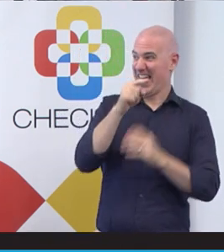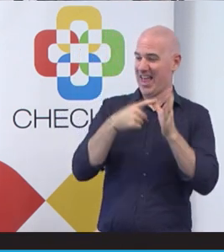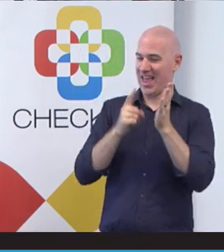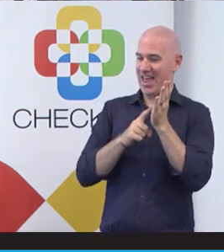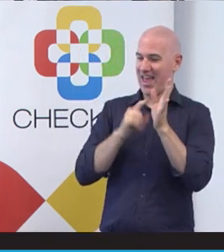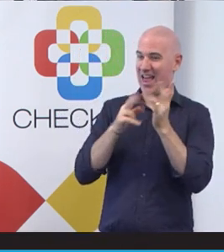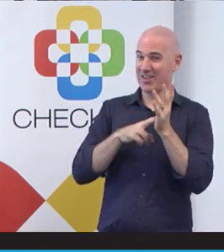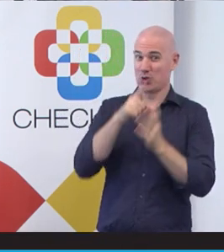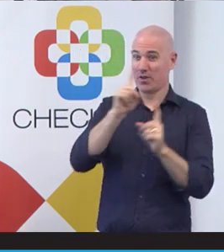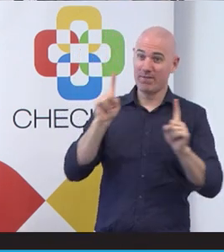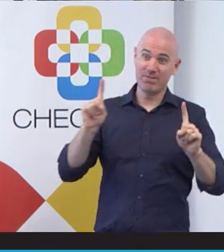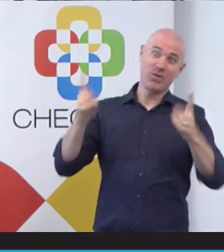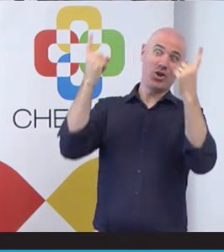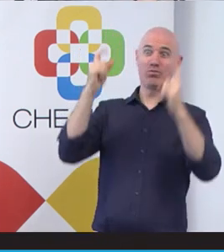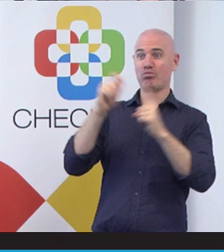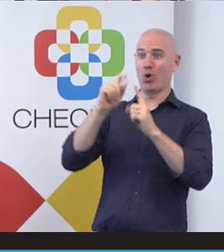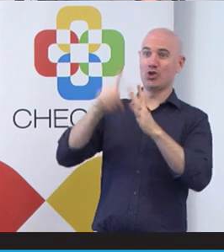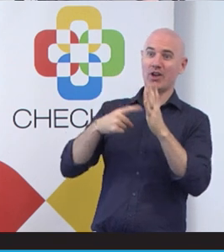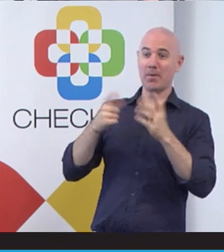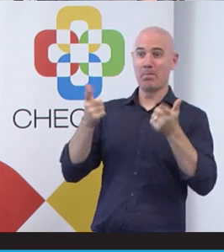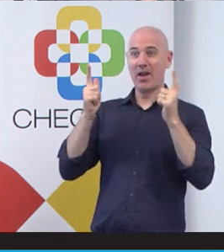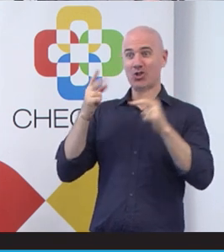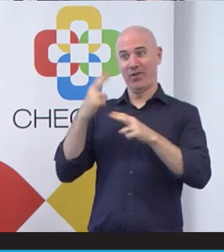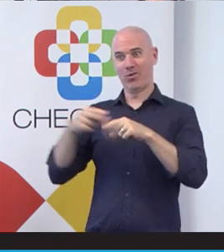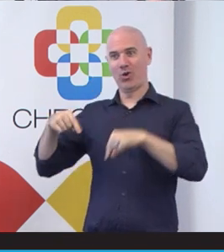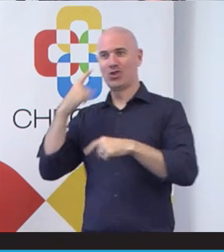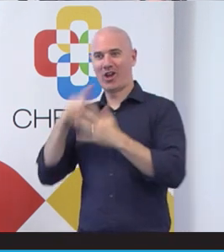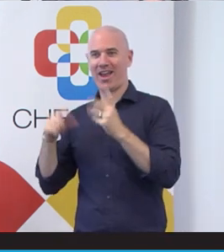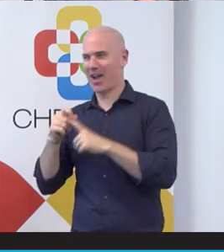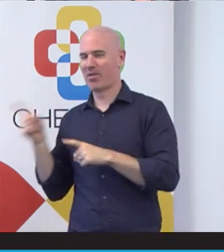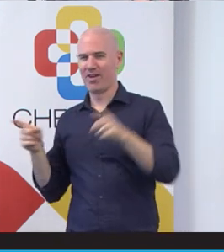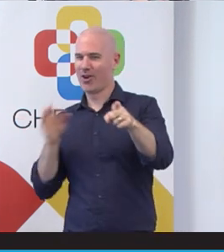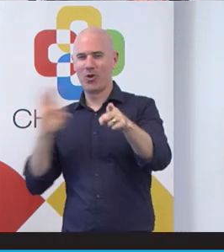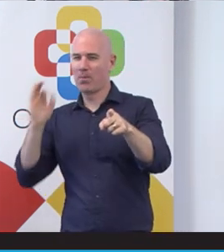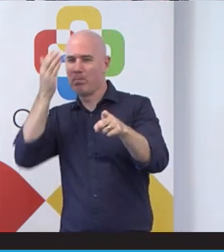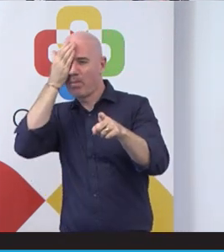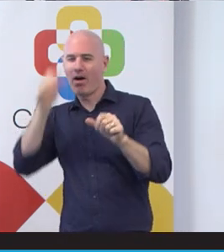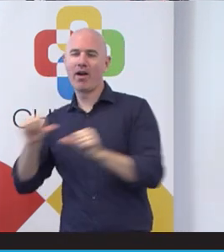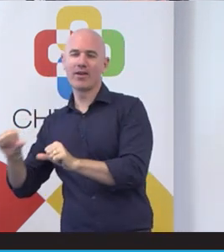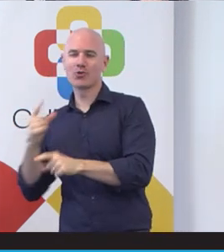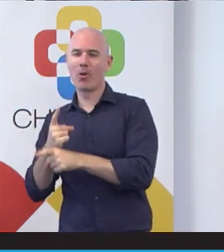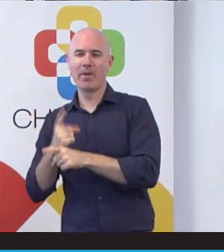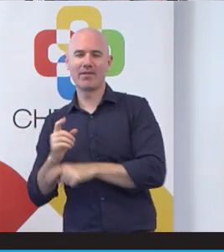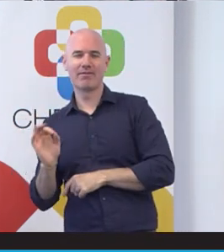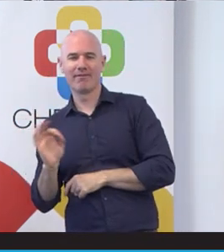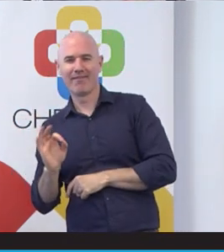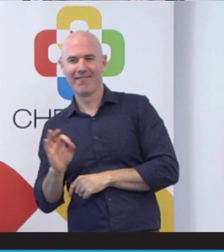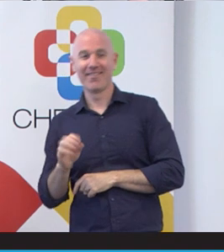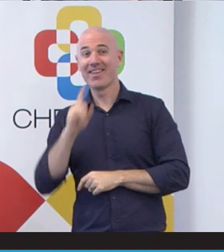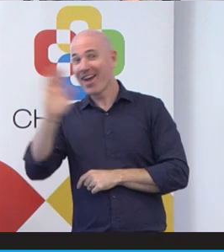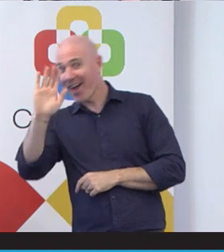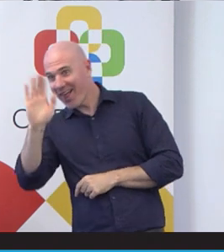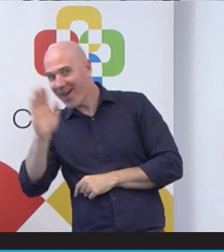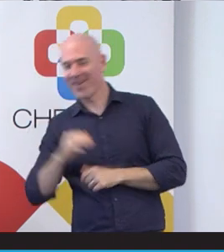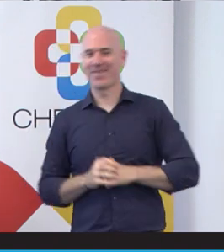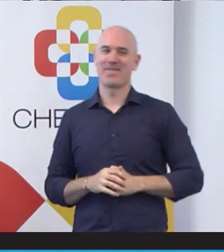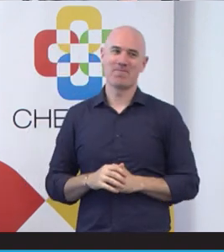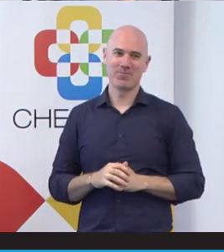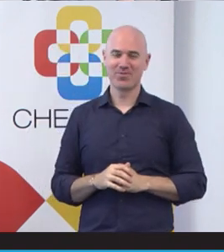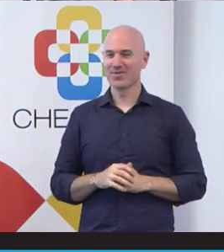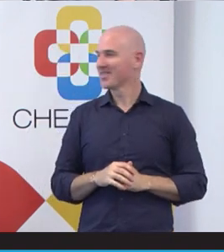of Access for all. So she's also responsible. She's also responsible in part for that.